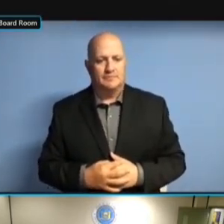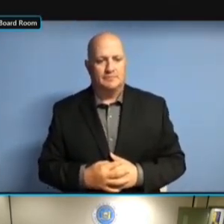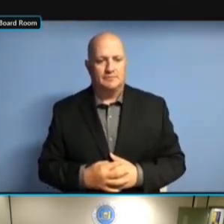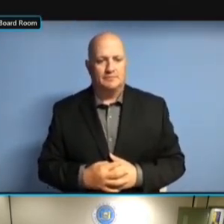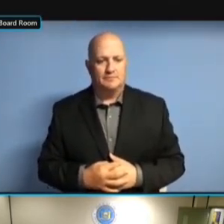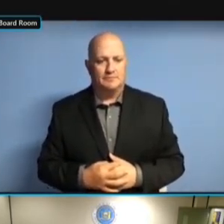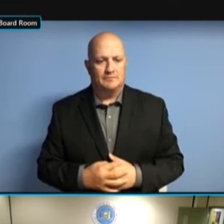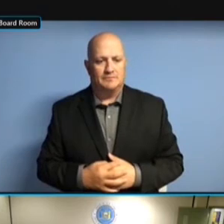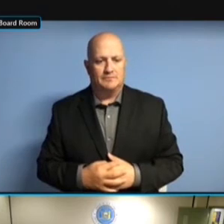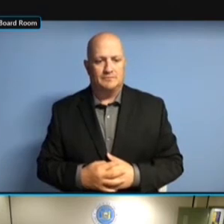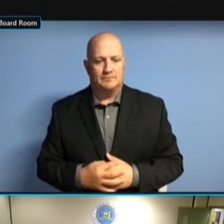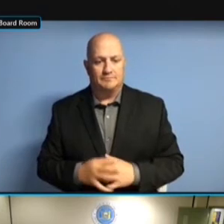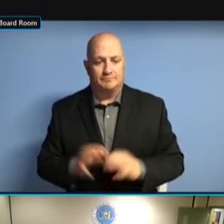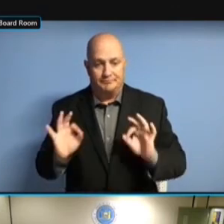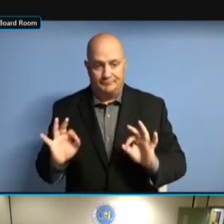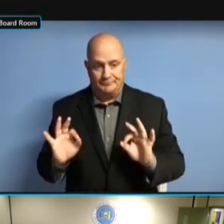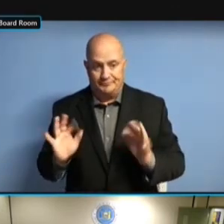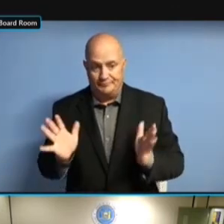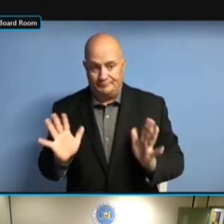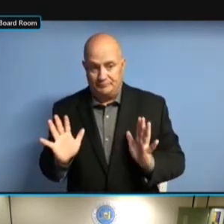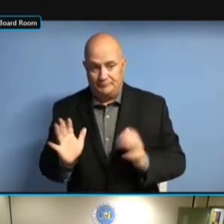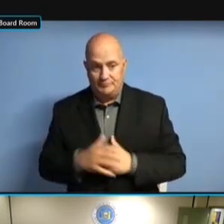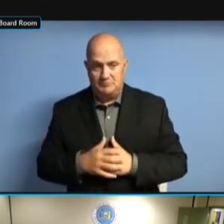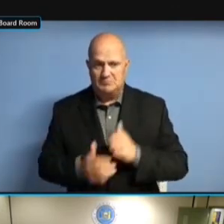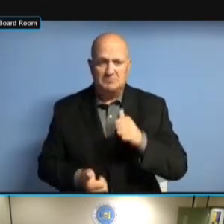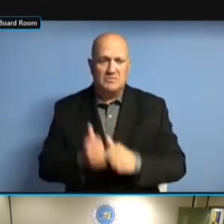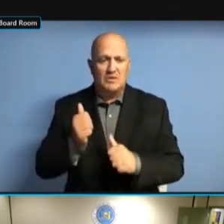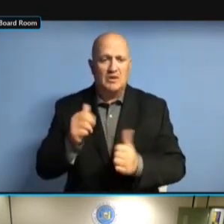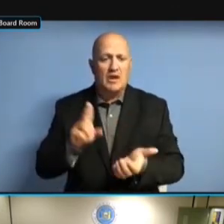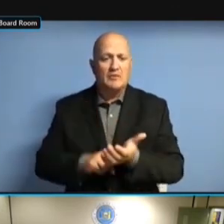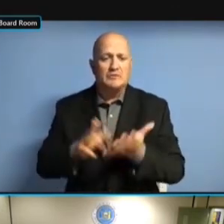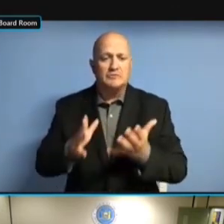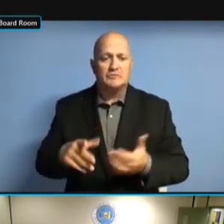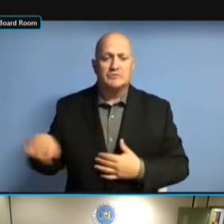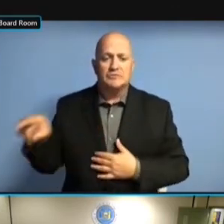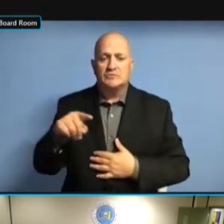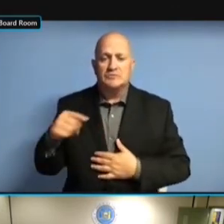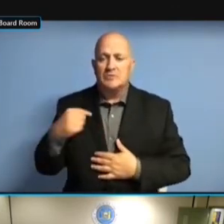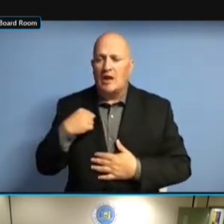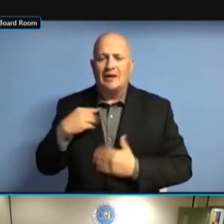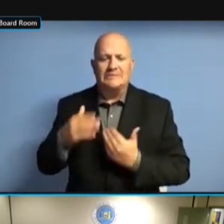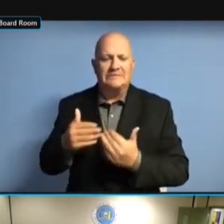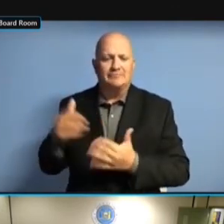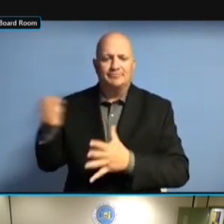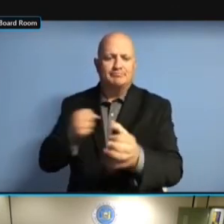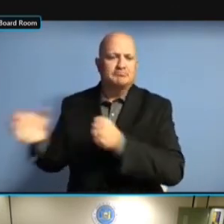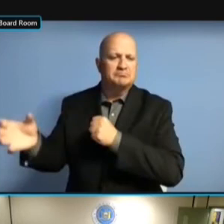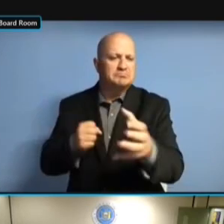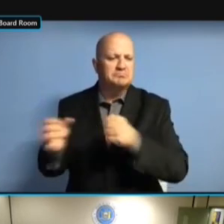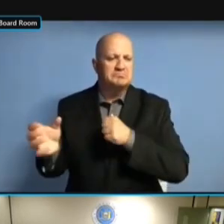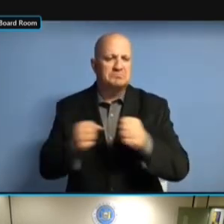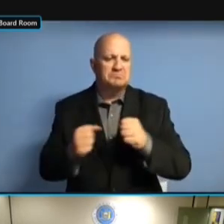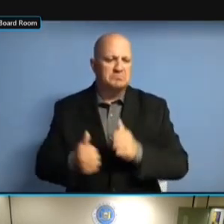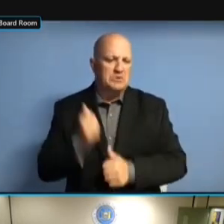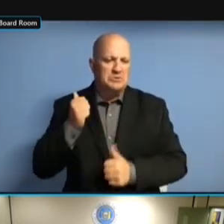BEEN CONTRACTORS, WHICH COME WITH THEIR OWN BEEN CONTRACTORS, WHICH COME WITH THEIR OWN SET BEEN CONTRACTORS, WHICH COME WITH THEIR OWN SET OF BEEN CONTRACTORS, WHICH COME WITH THEIR OWN SET OF ISSUES, BEEN CONTRACTORS, WHICH COME WITH THEIR OWN SET OF ISSUES, IN WITH THEIR OWN SET OF ISSUES, IN WITH THEIR OWN SET OF ISSUES, IN TERMS WITH THEIR OWN SET OF ISSUES, IN TERMS OF WITH THEIR OWN SET OF ISSUES, IN TERMS OF CONTINUITY